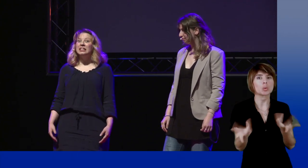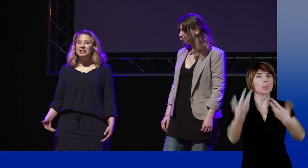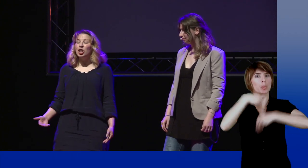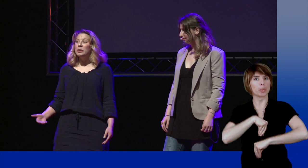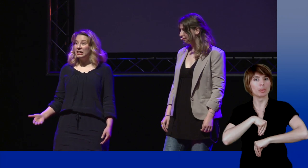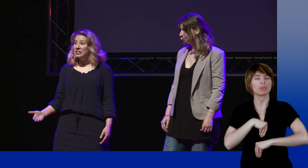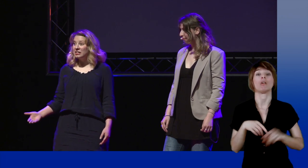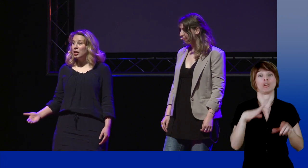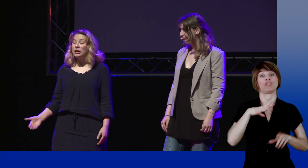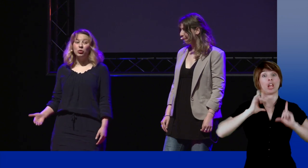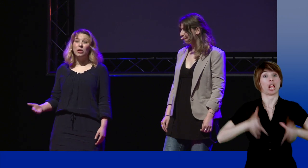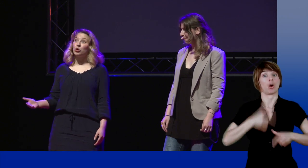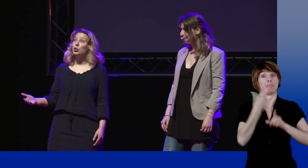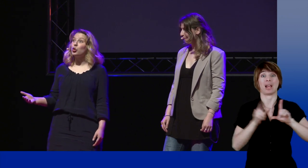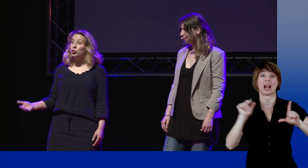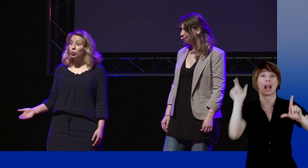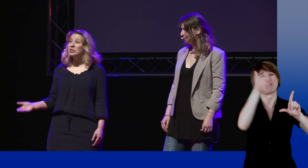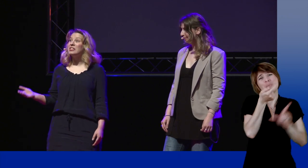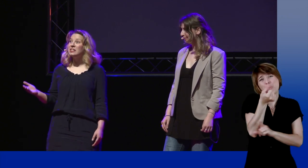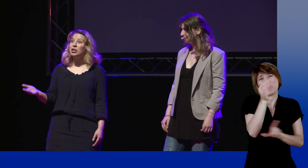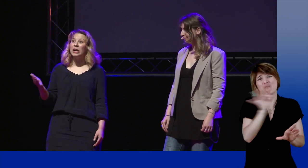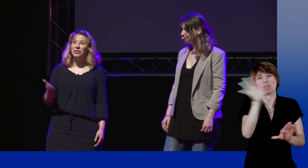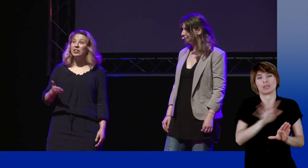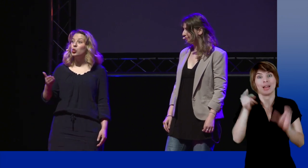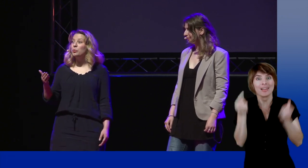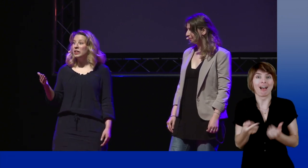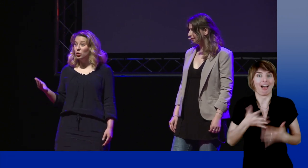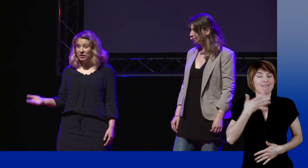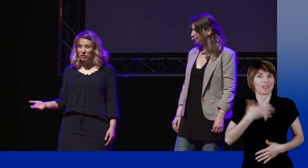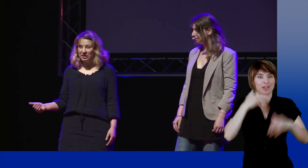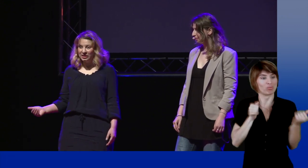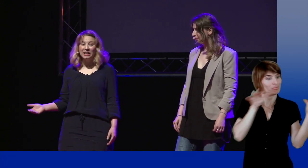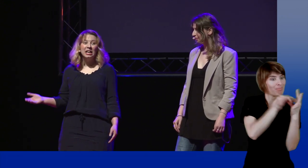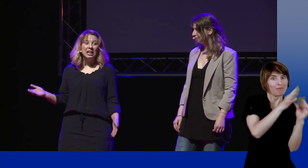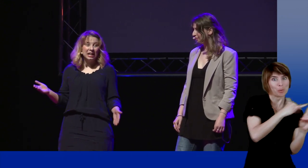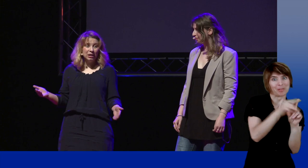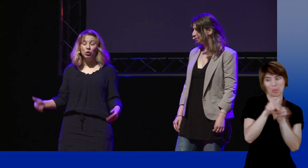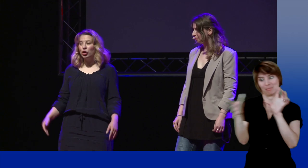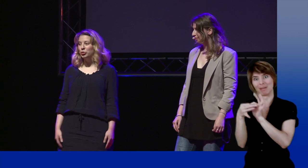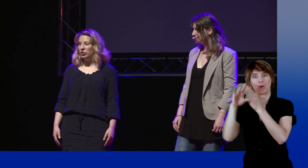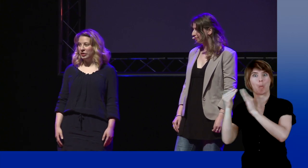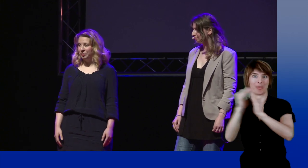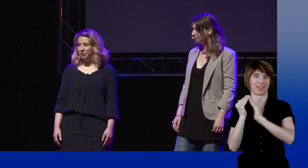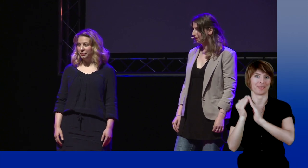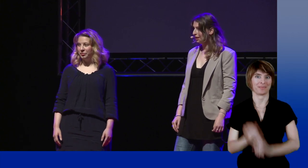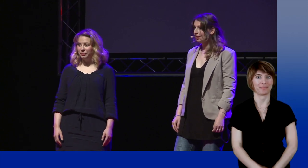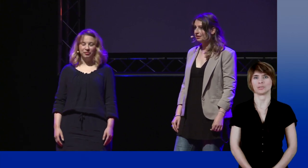Bilingual schools exist, there are unfortunately too few of them, and they prevent children from being cut from the society and their community.